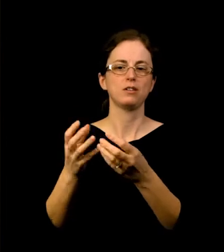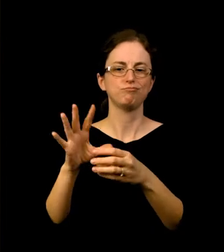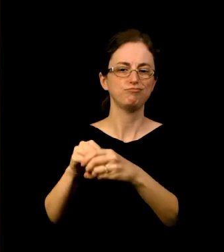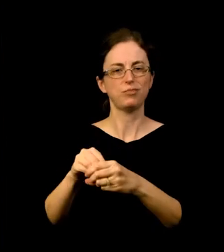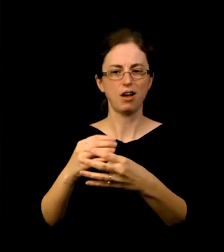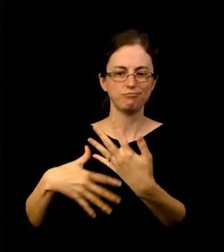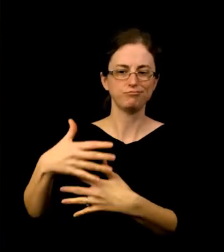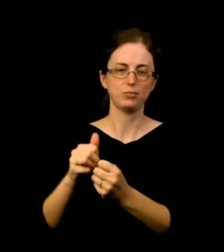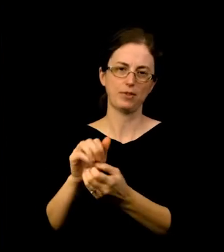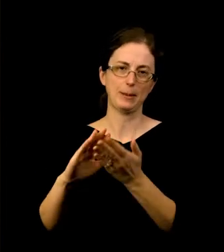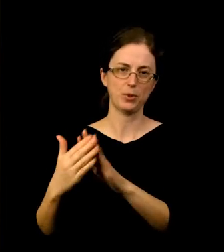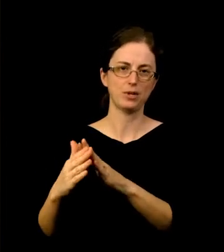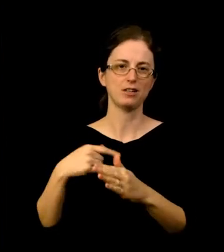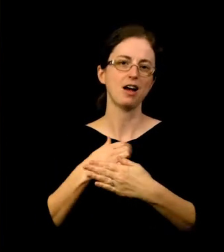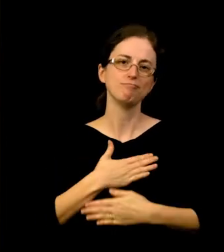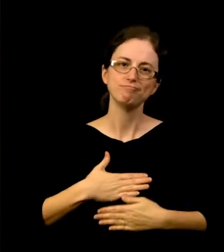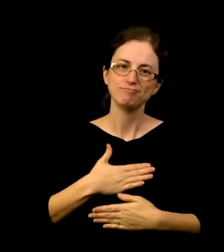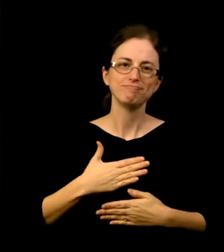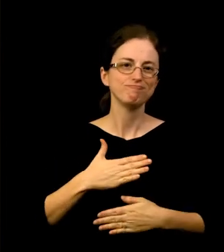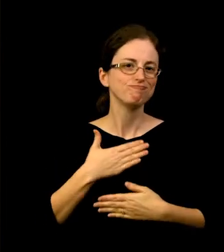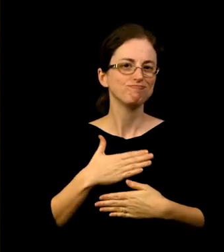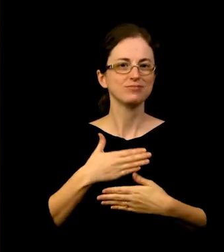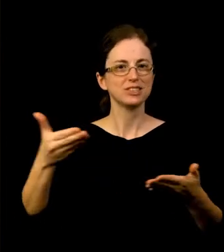It gives me great pleasure to introduce our incoming officers.